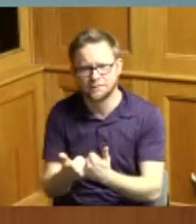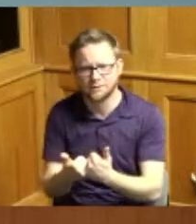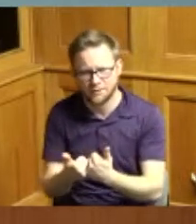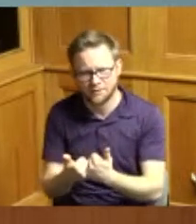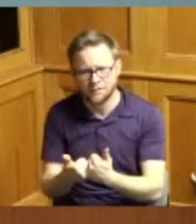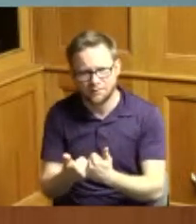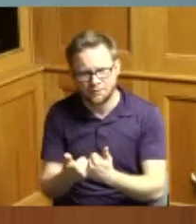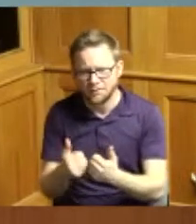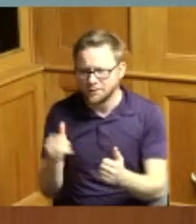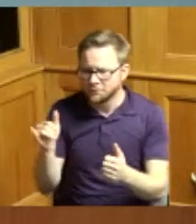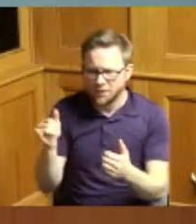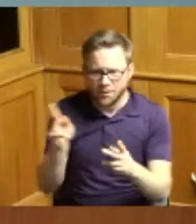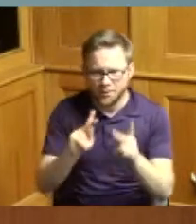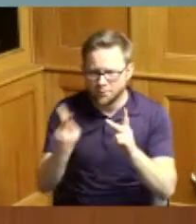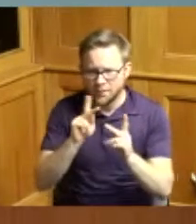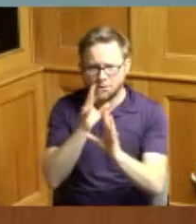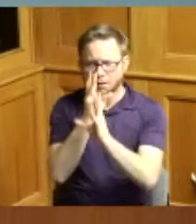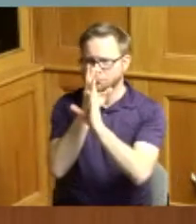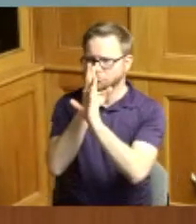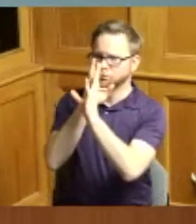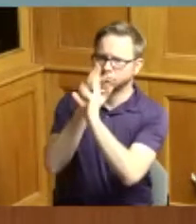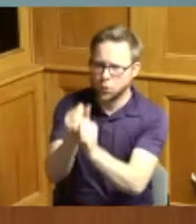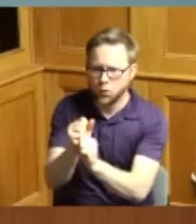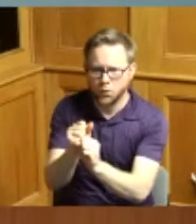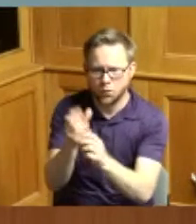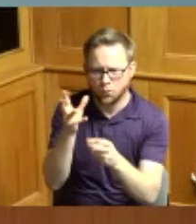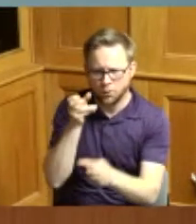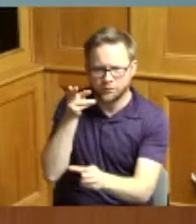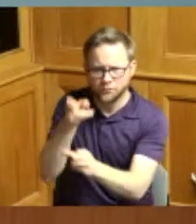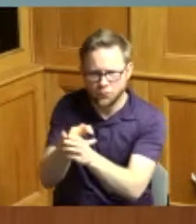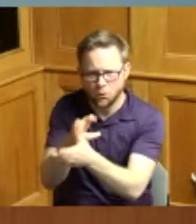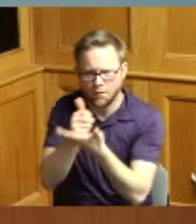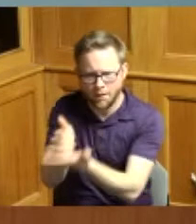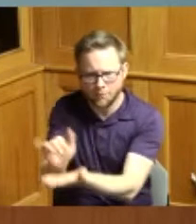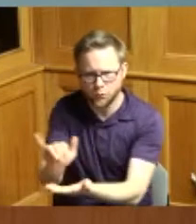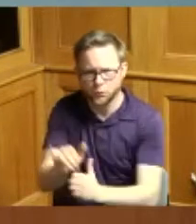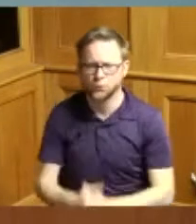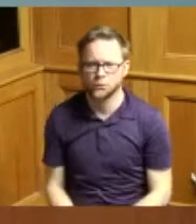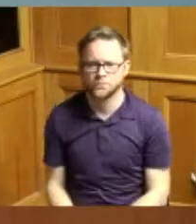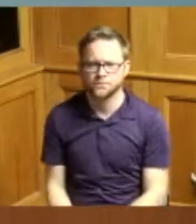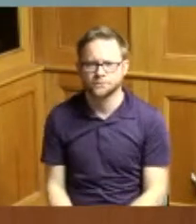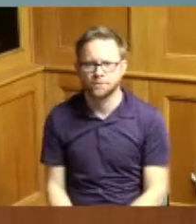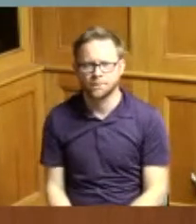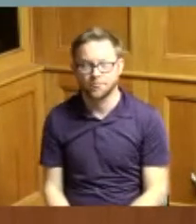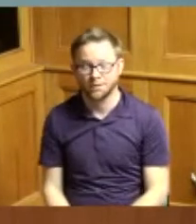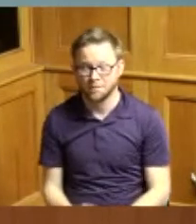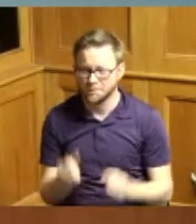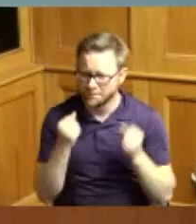a magnet I mean it just brings people to you and you know people are benefiting every day